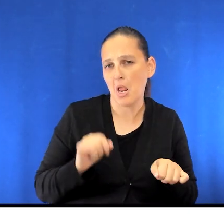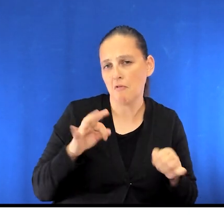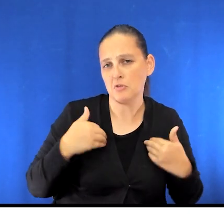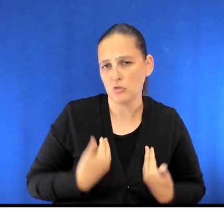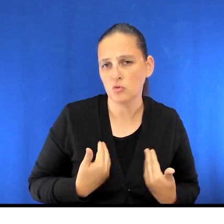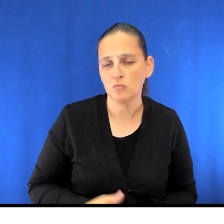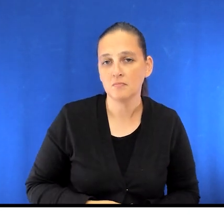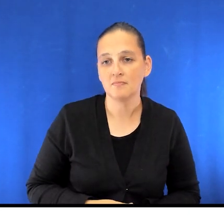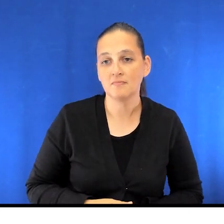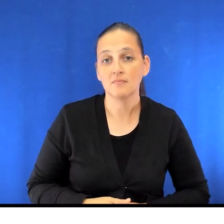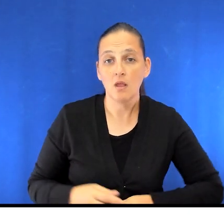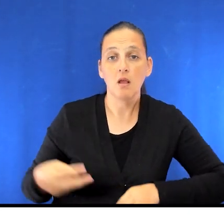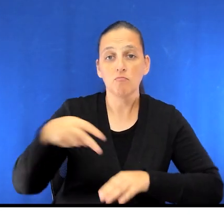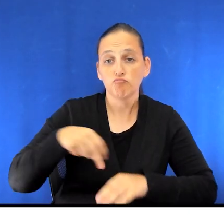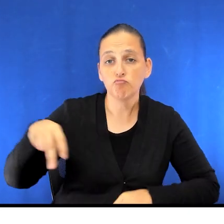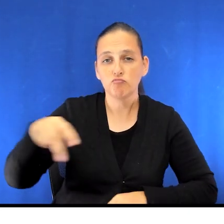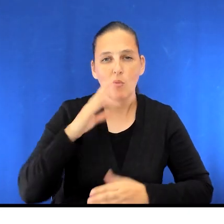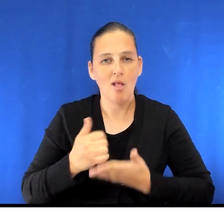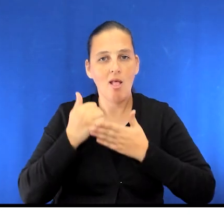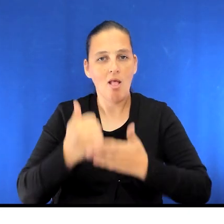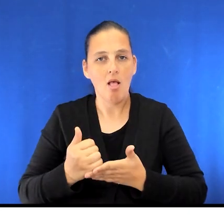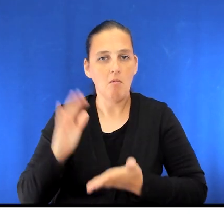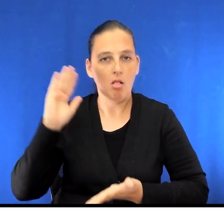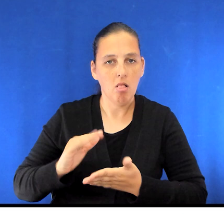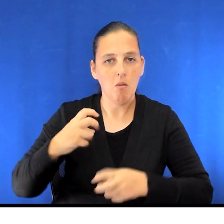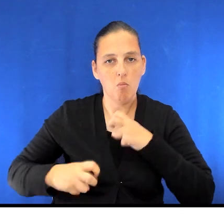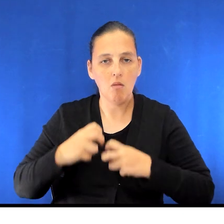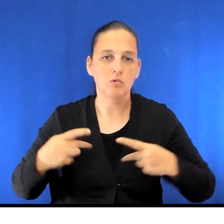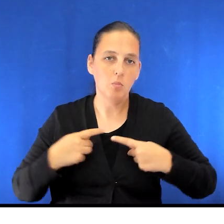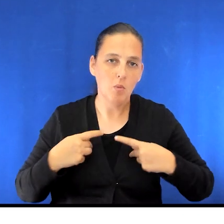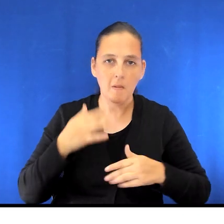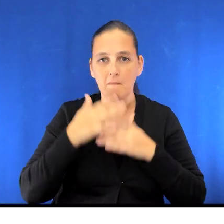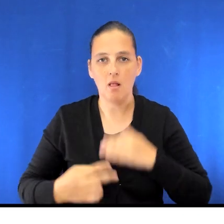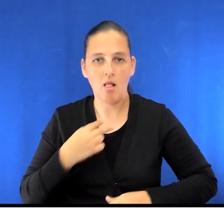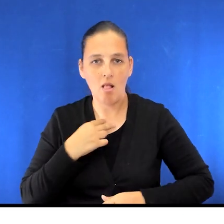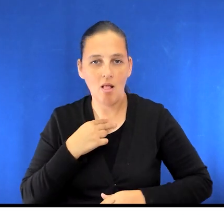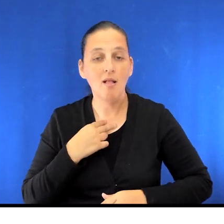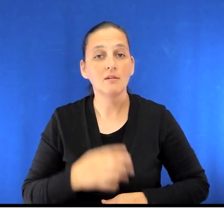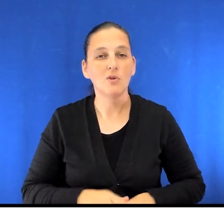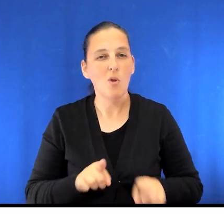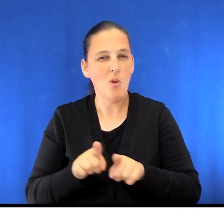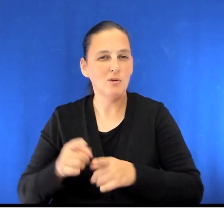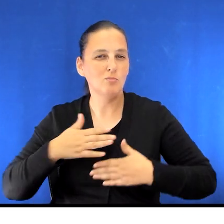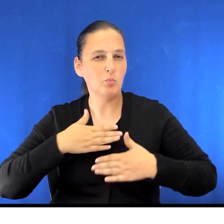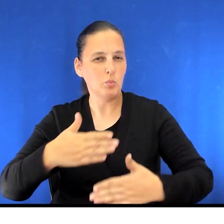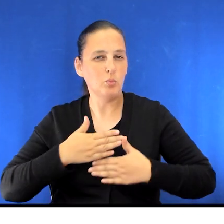This will help prevent complications such as pneumonia, blood clots as well the deep breathing exercises introduced later in the next video.